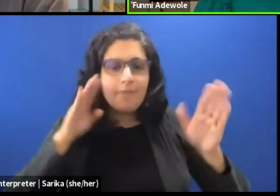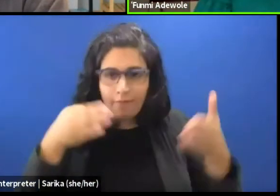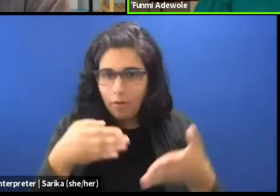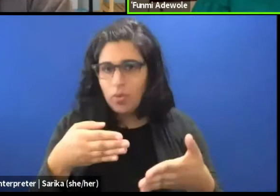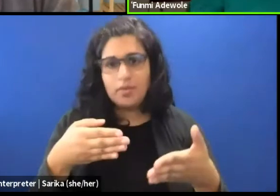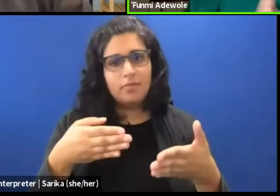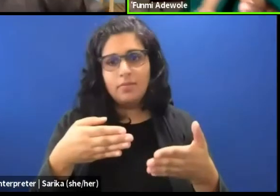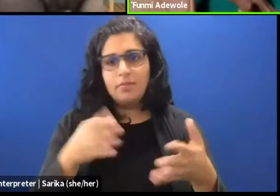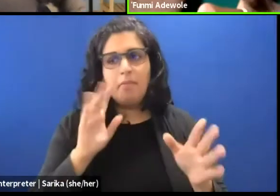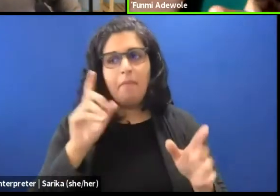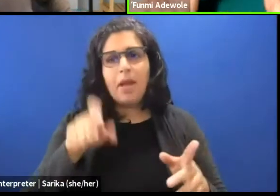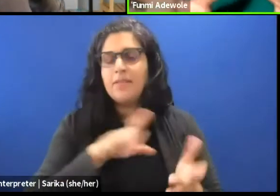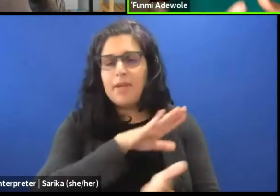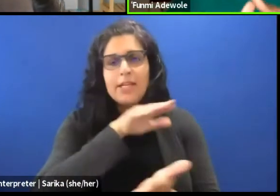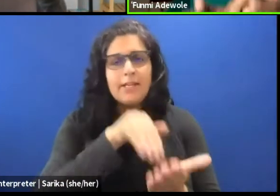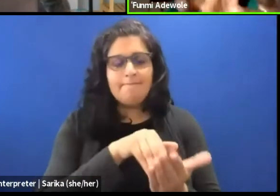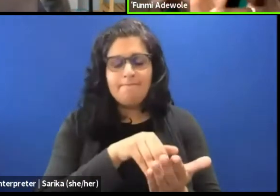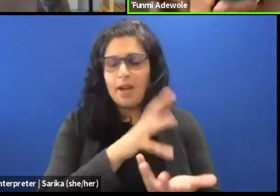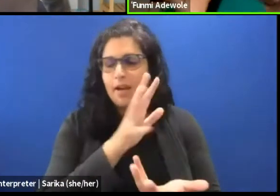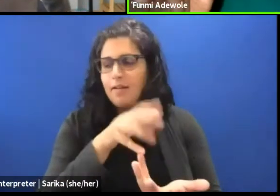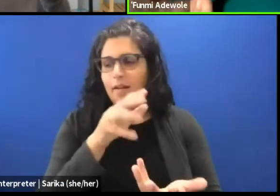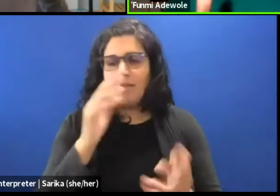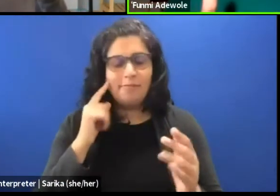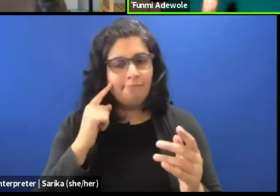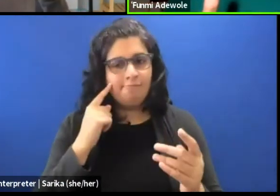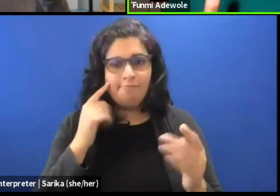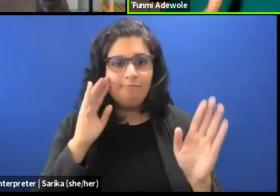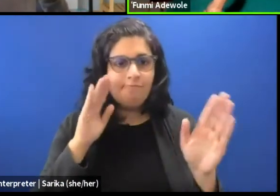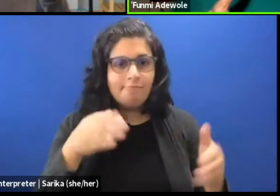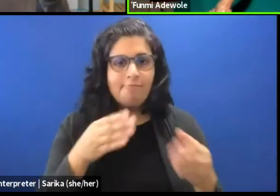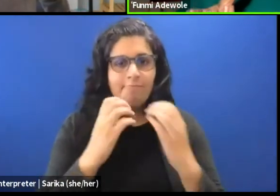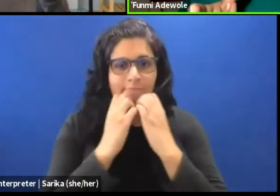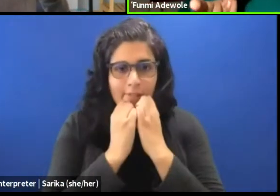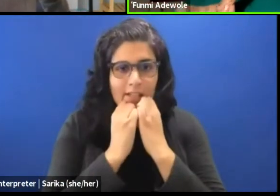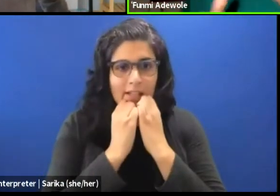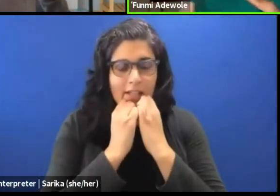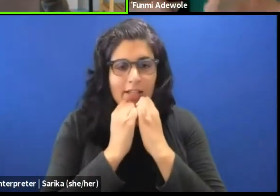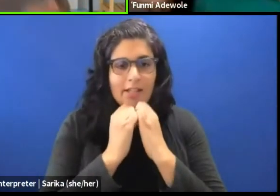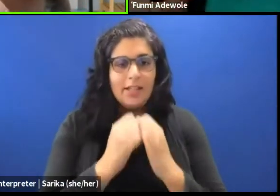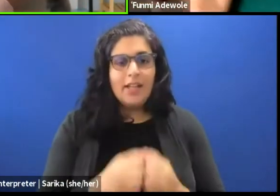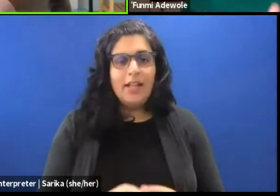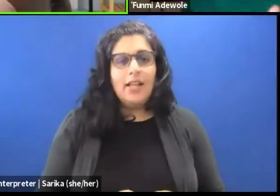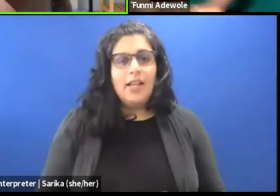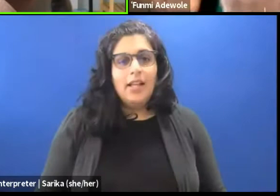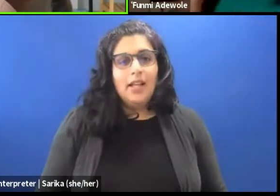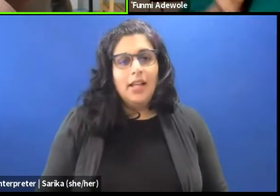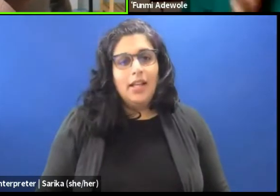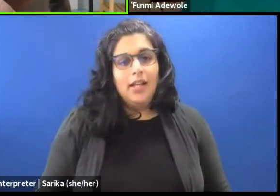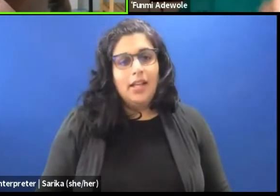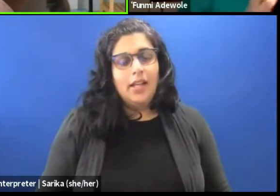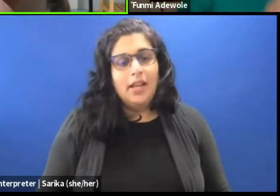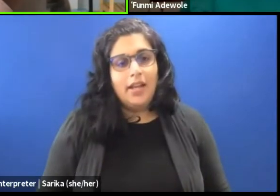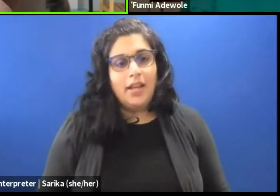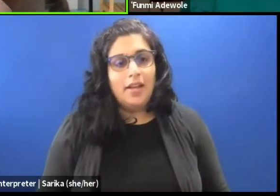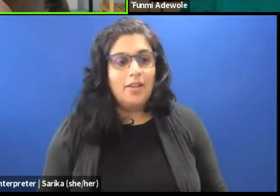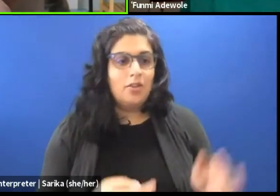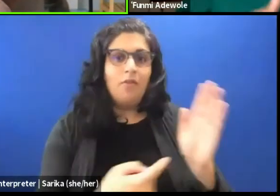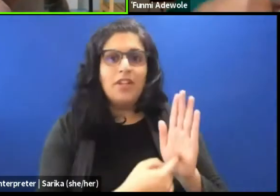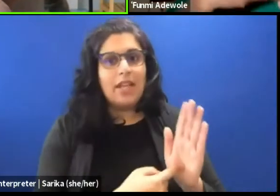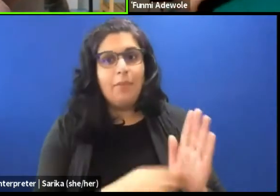You know, this, what they said about this river. That's right. Has become an important part of it,